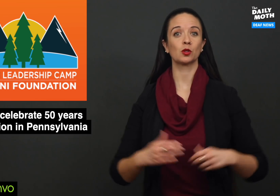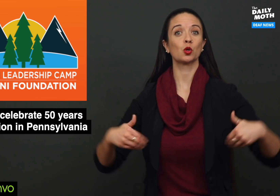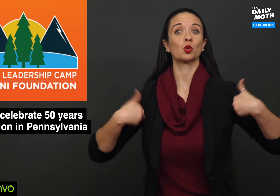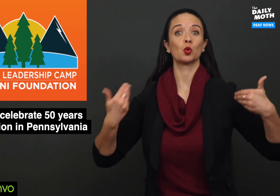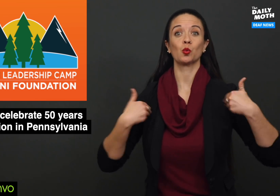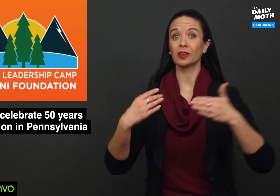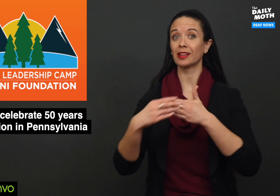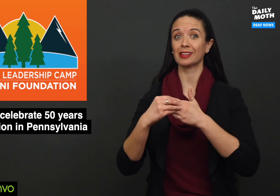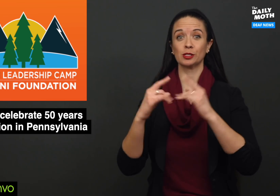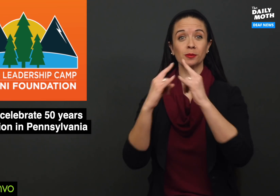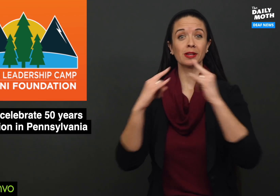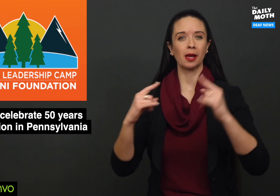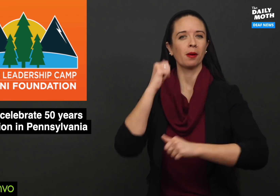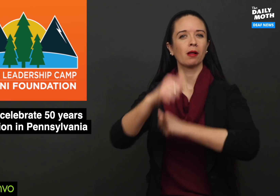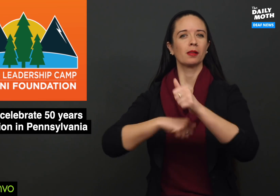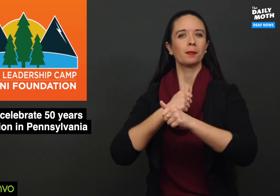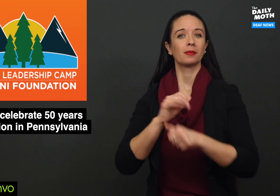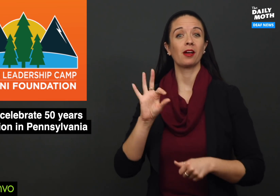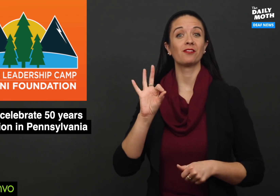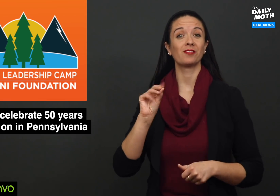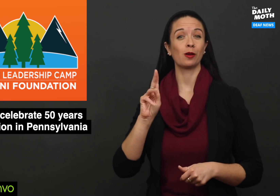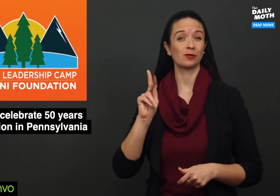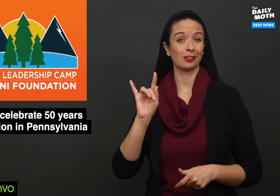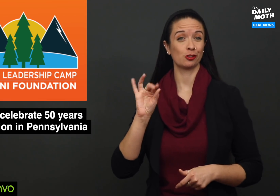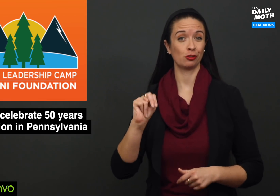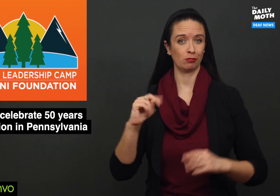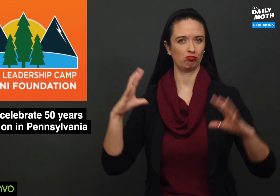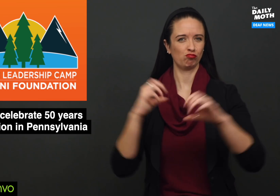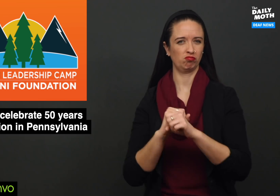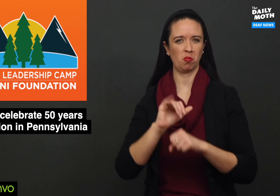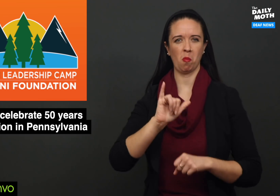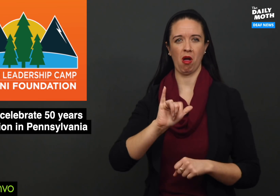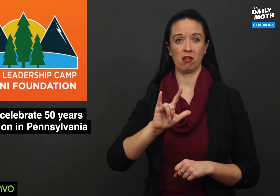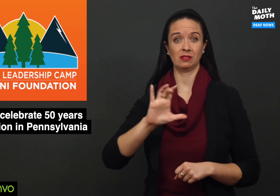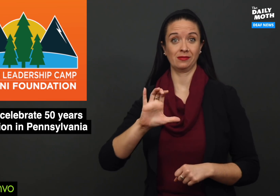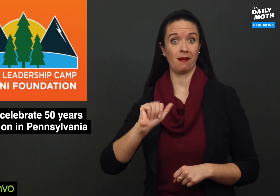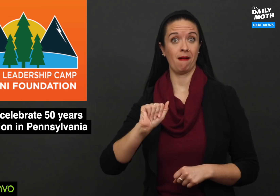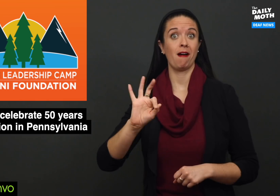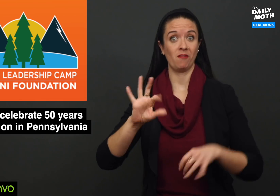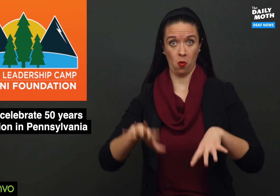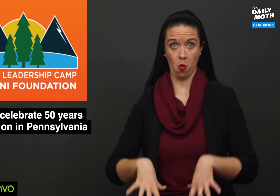Youth Leadership Camp Alumni Foundation (YLCAF) is hosting